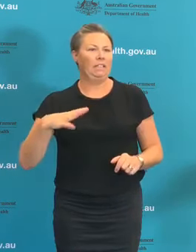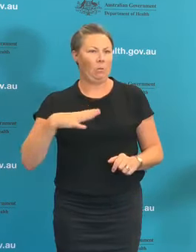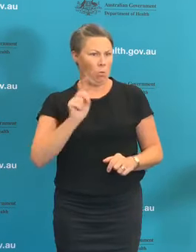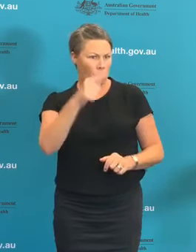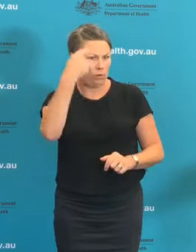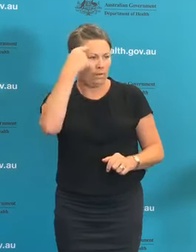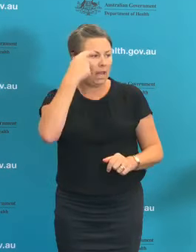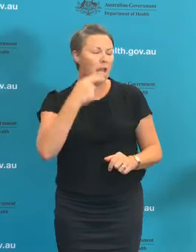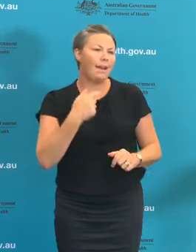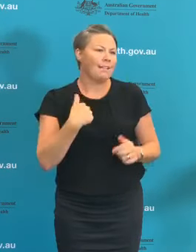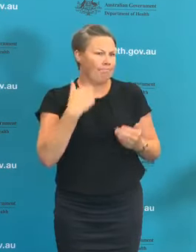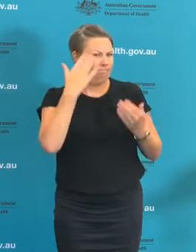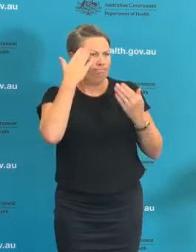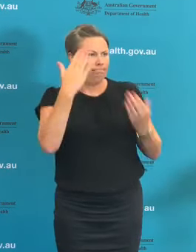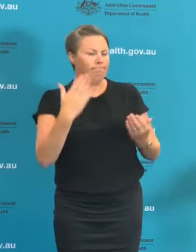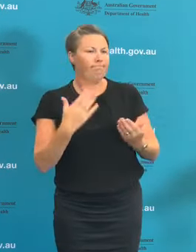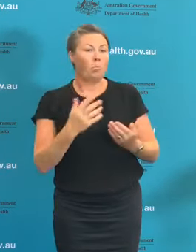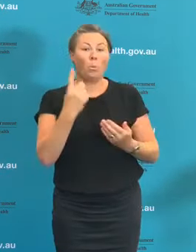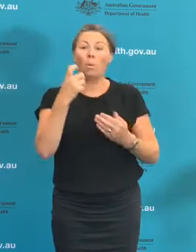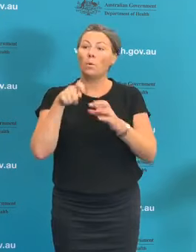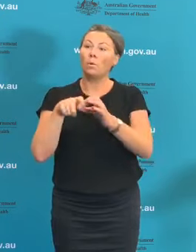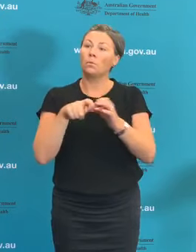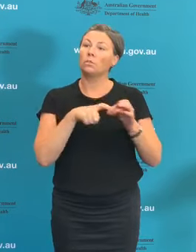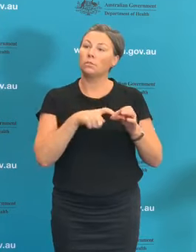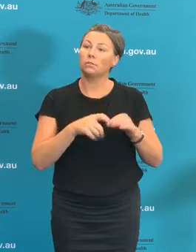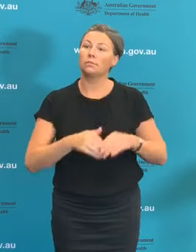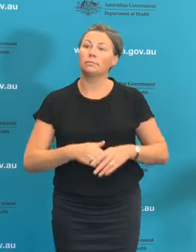able to comment on it. I'll take one more question if there is one.